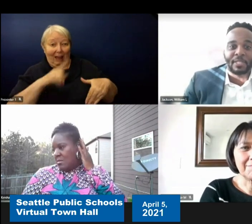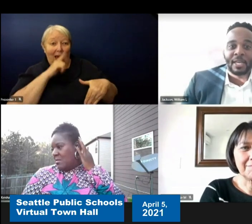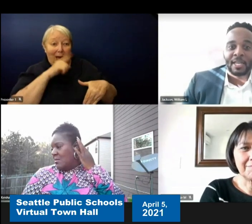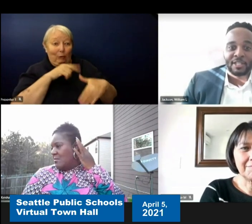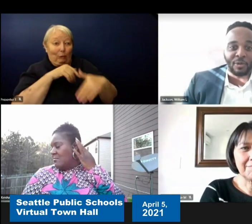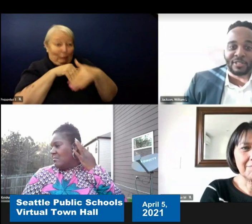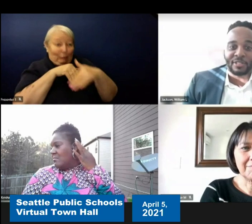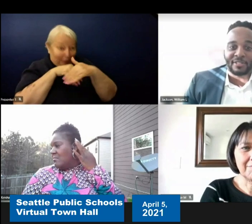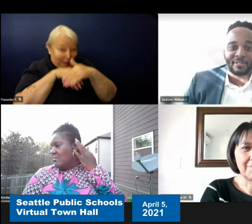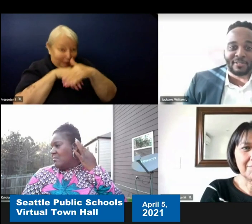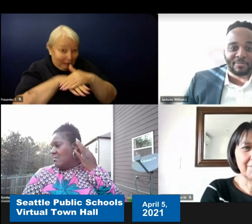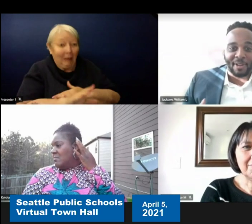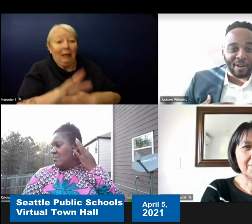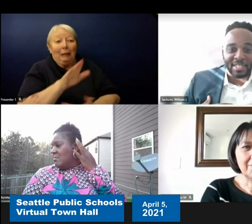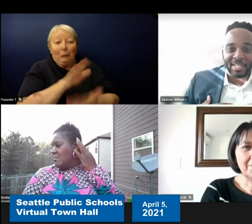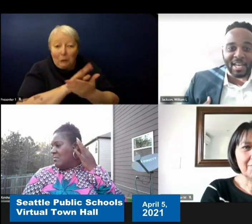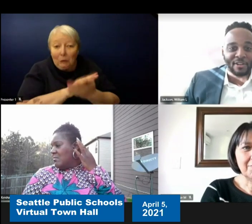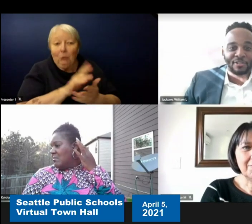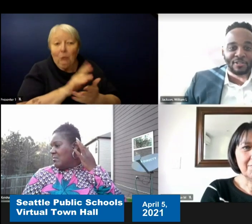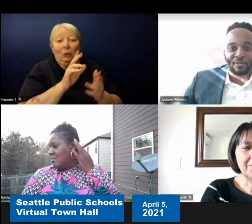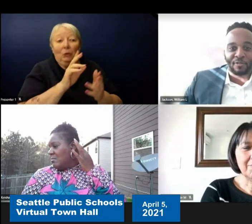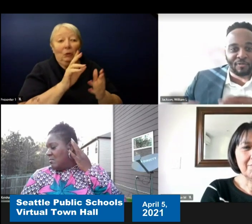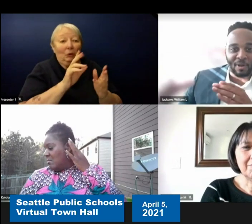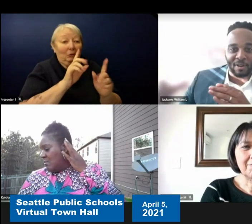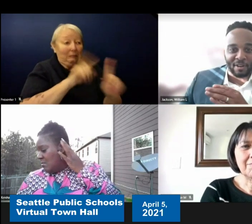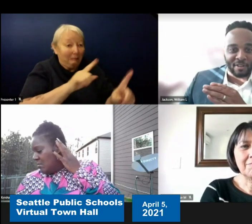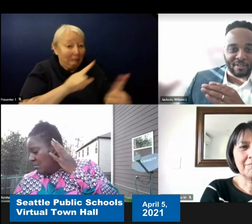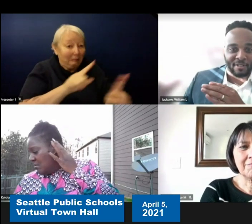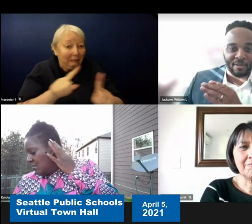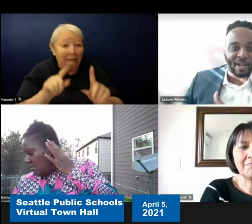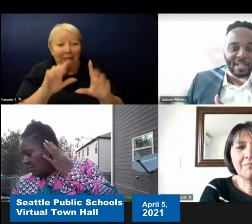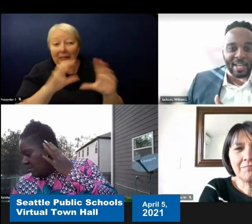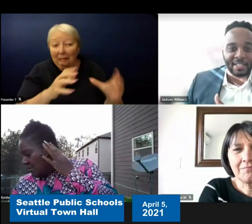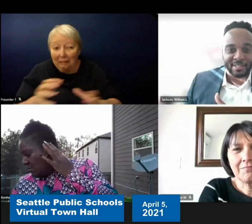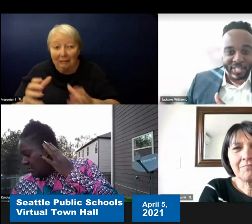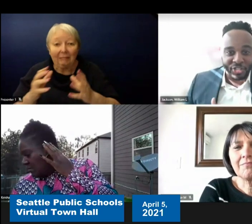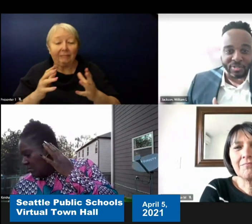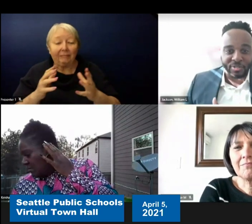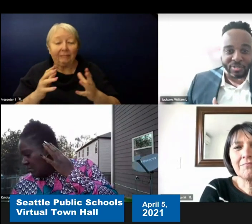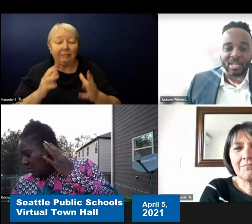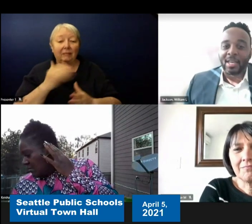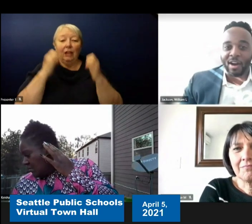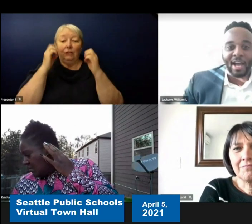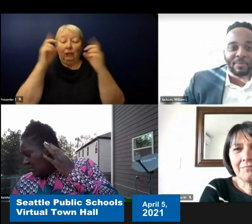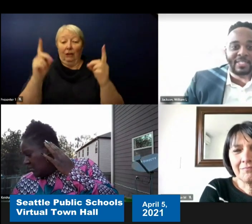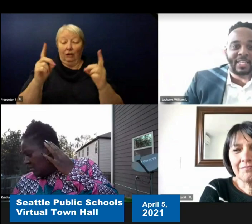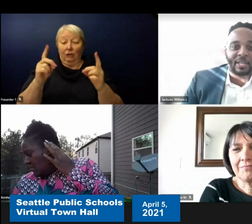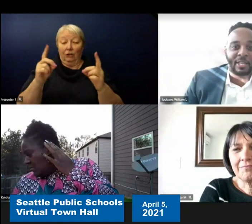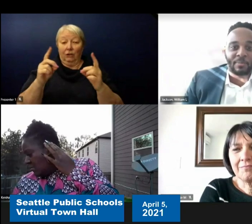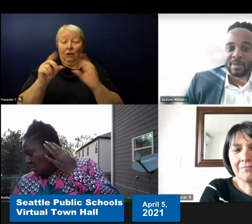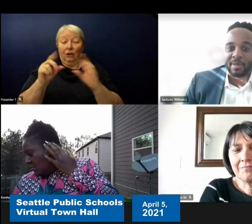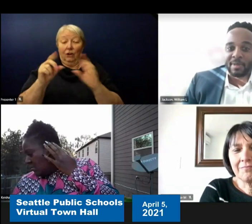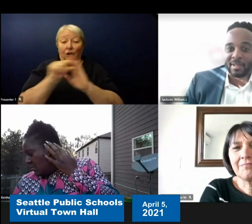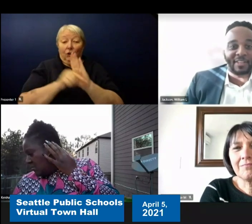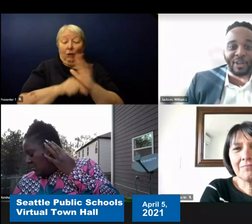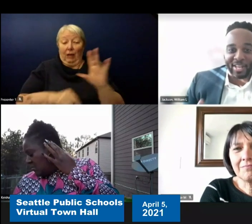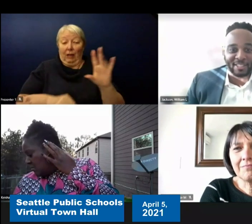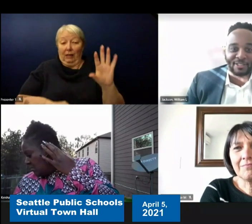So it's our educators our our grade 9 teachers and our admin team even our counselors are extremely